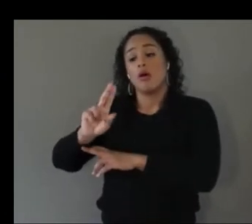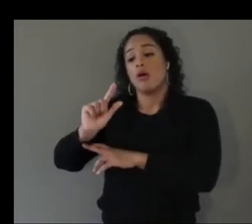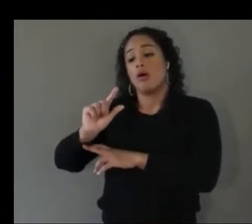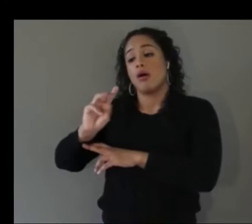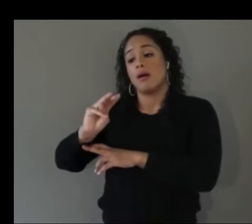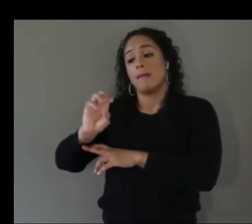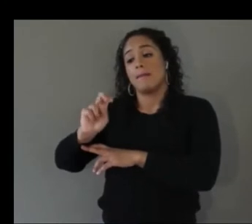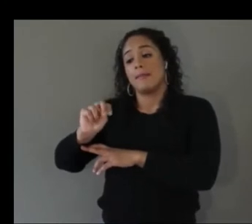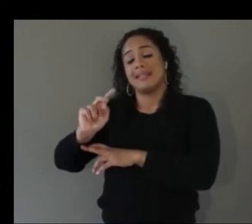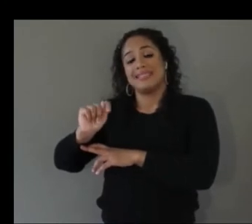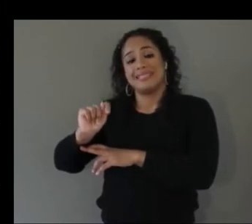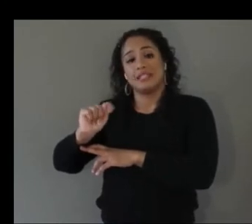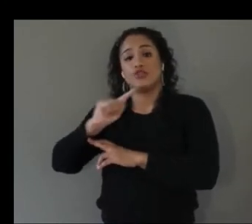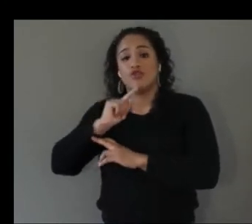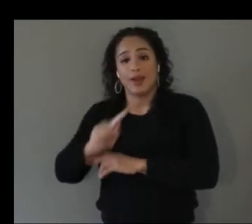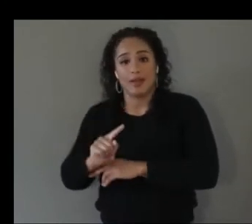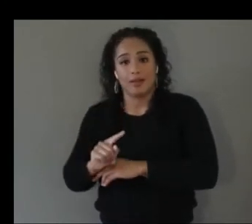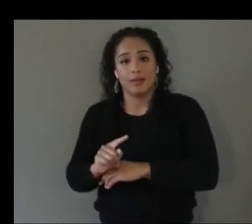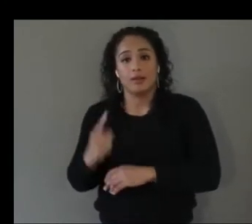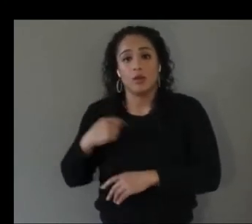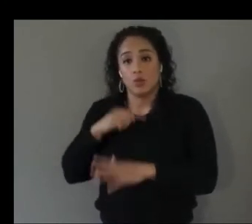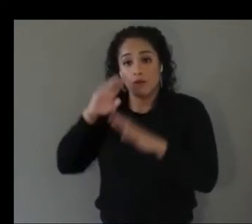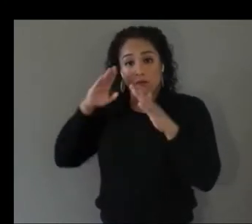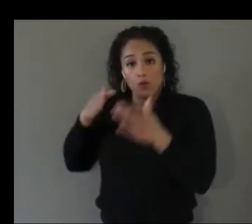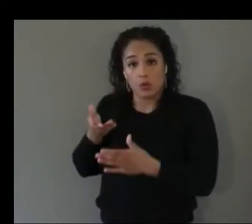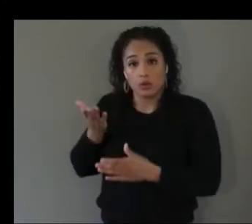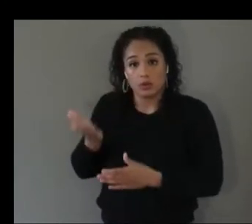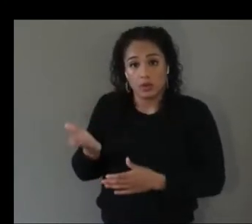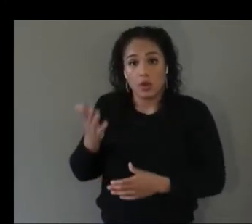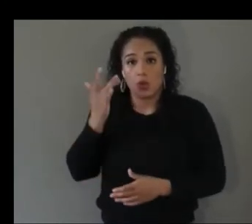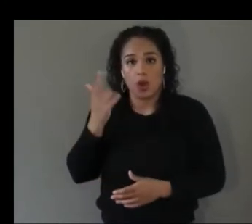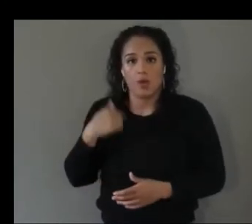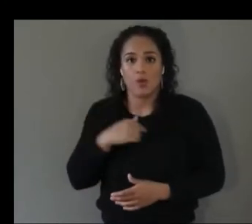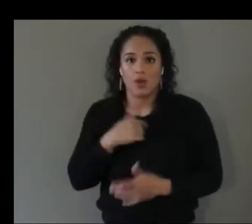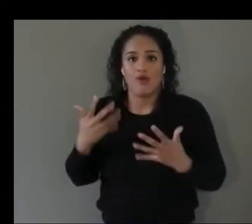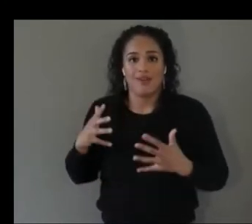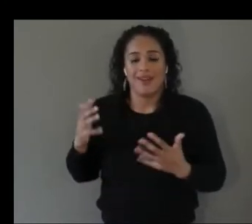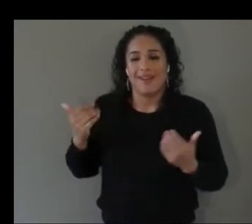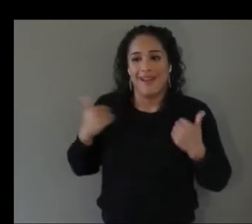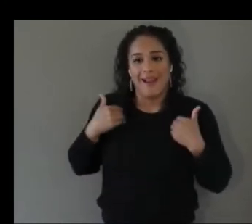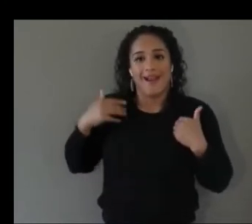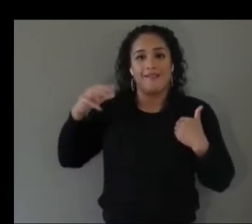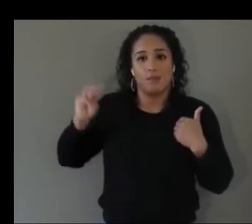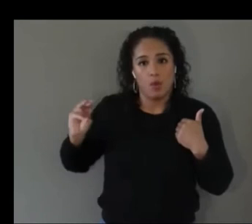already we have a lot of mobile augmented reality applications so i think a classic example of this